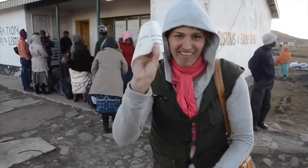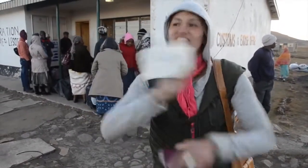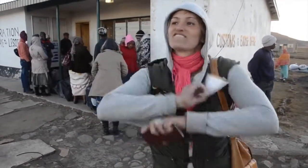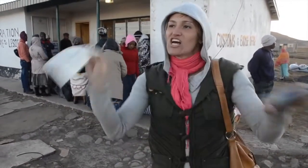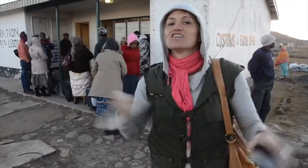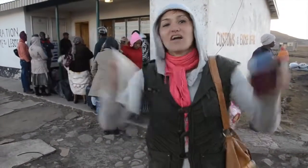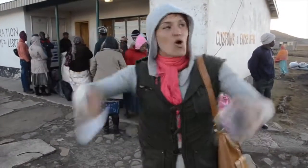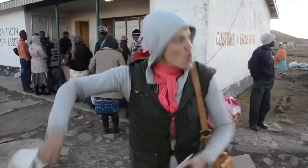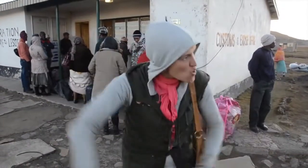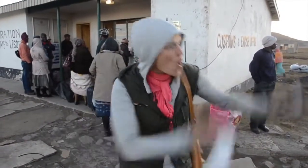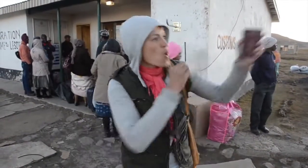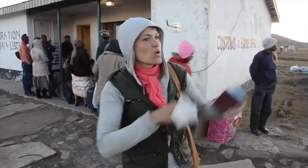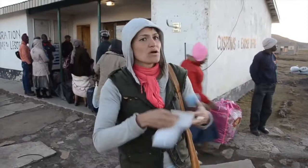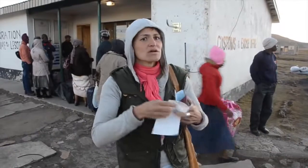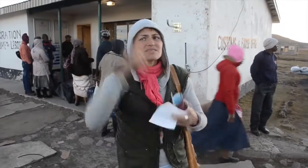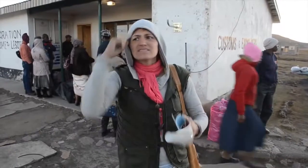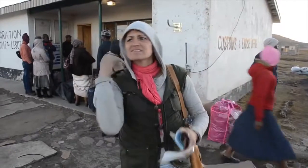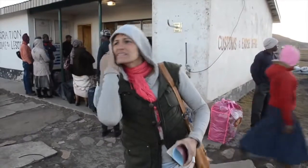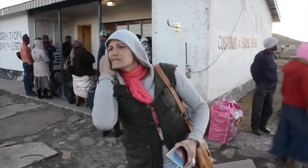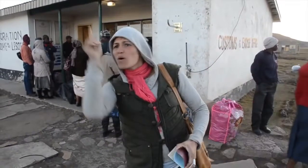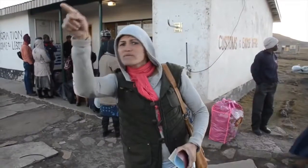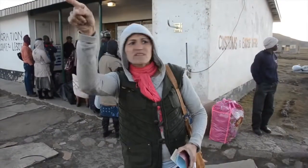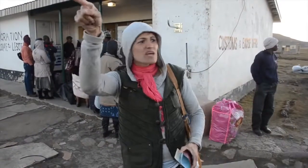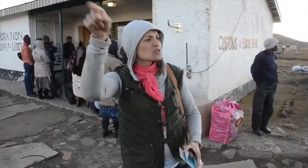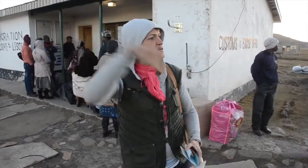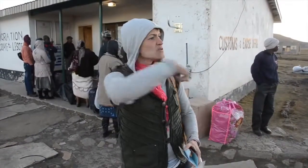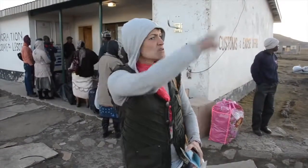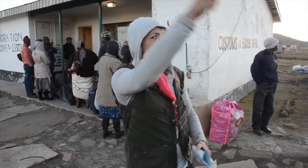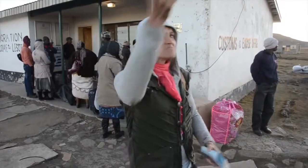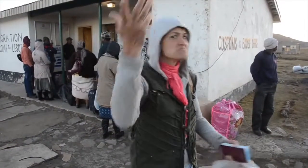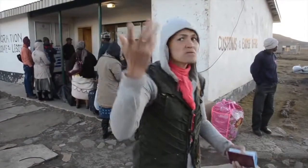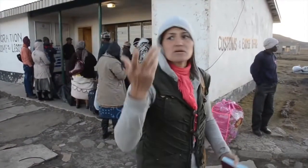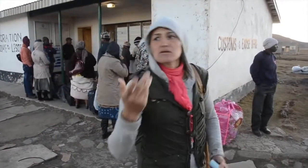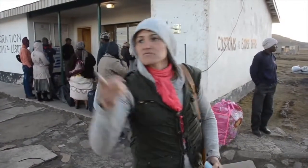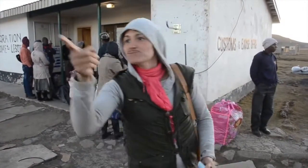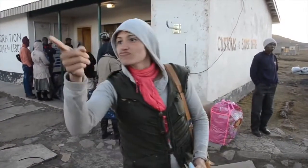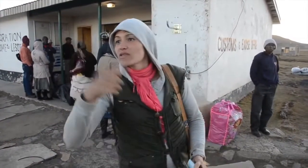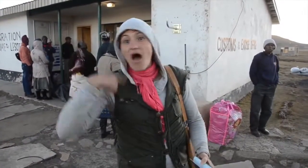Now we are done with the paperwork for the Kingdom of Lesotho. Now we are headed over to the lodge. Yes, it should be over there.